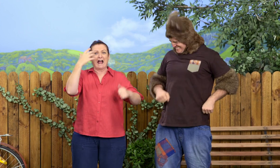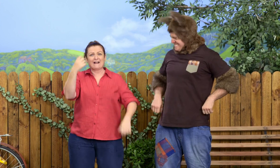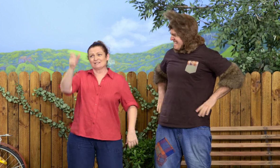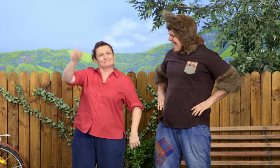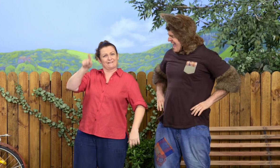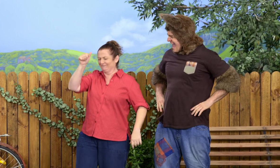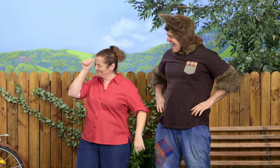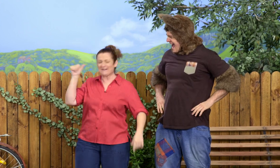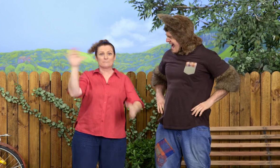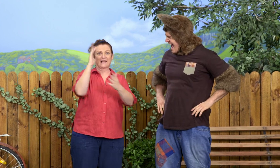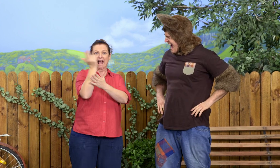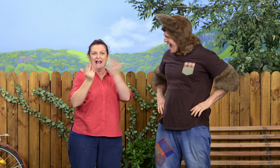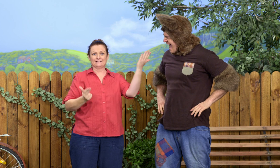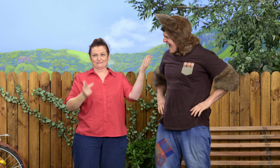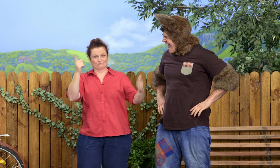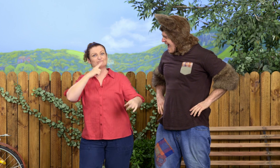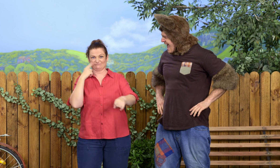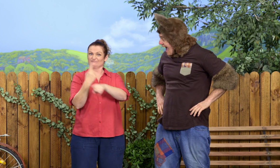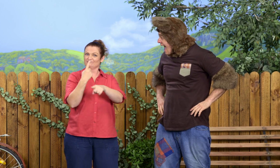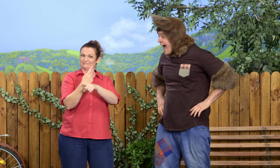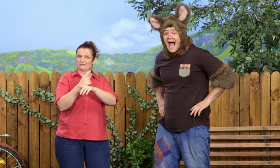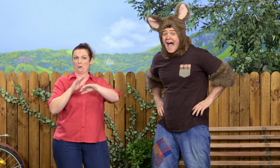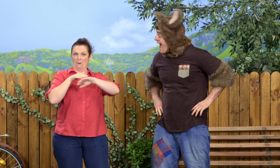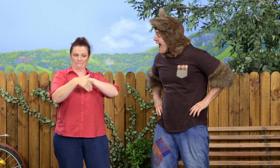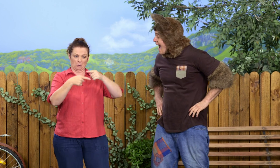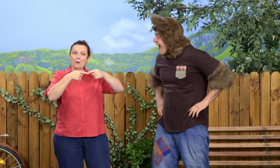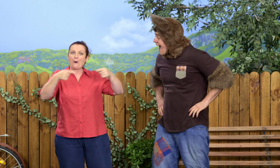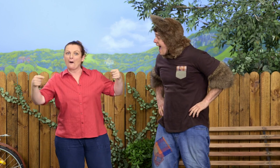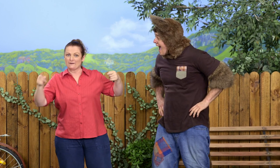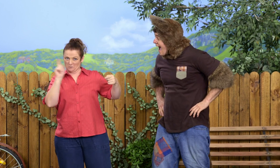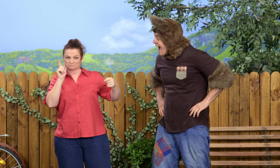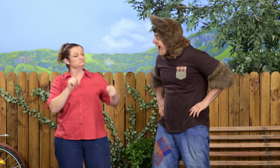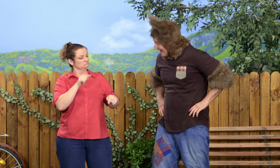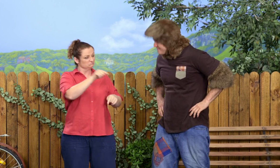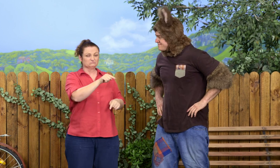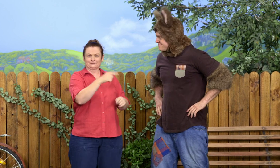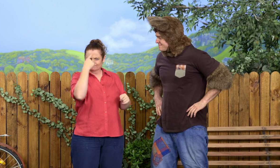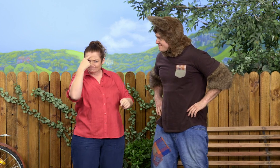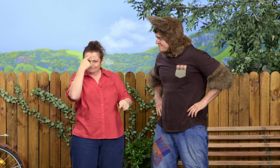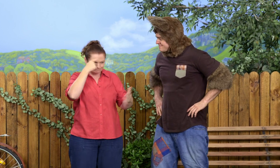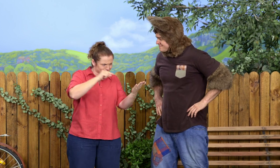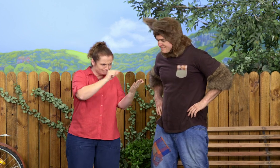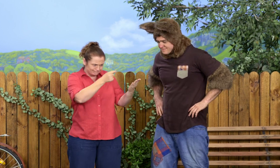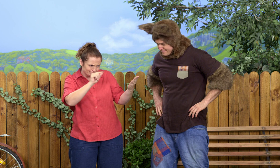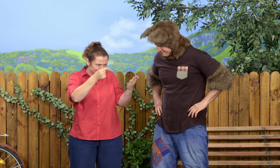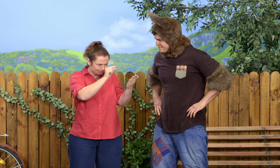In fact, a famous artist once said, "When it comes to drawing lines, there are those who plan really well